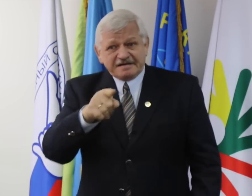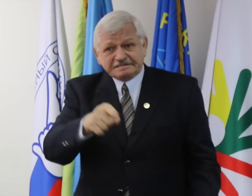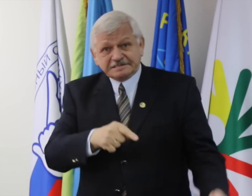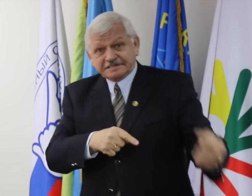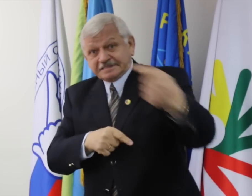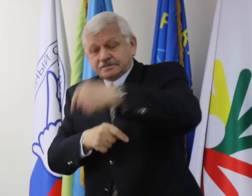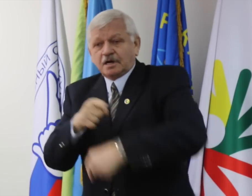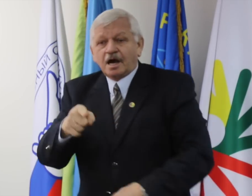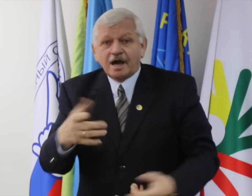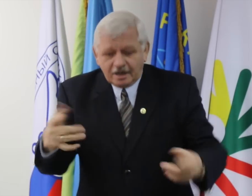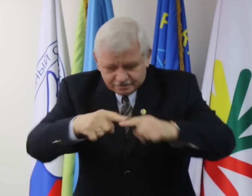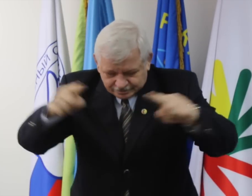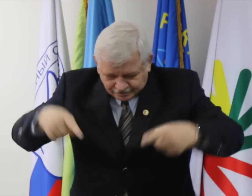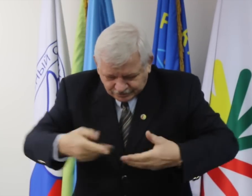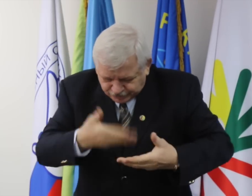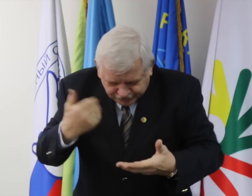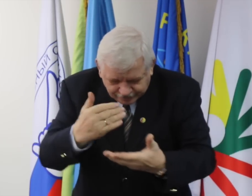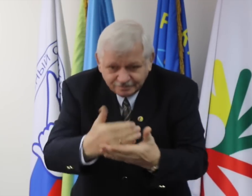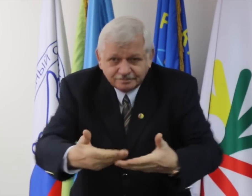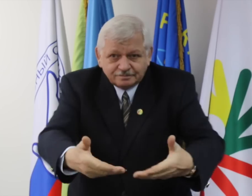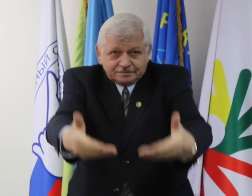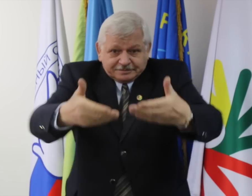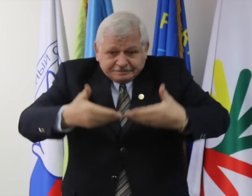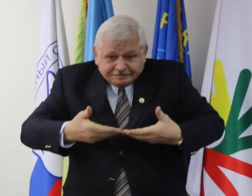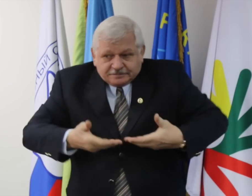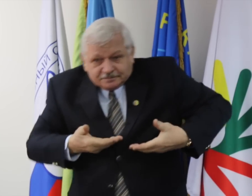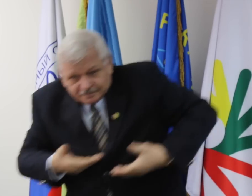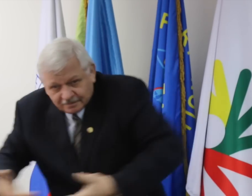I asked him to come to Khanty-Mansiysk. His response was “where is the invitation to Winter Deaflympics?"